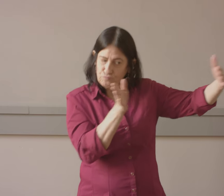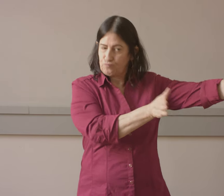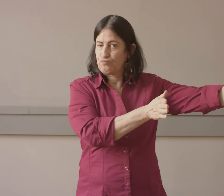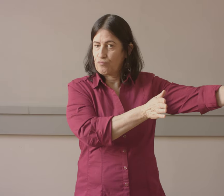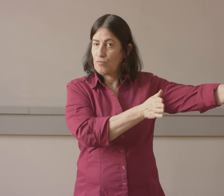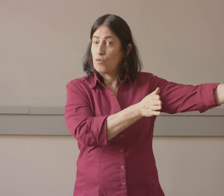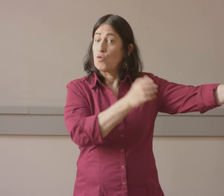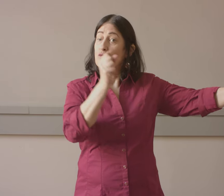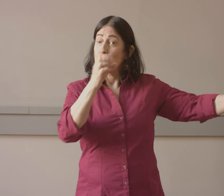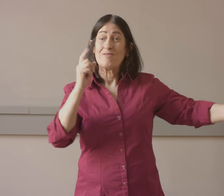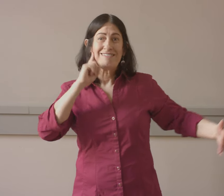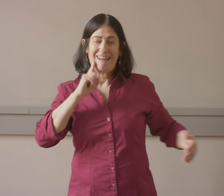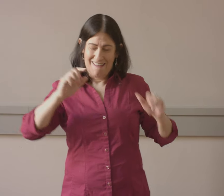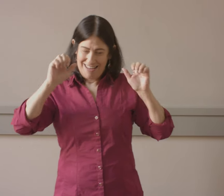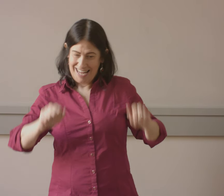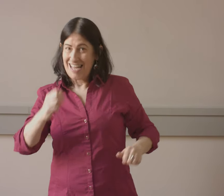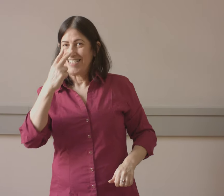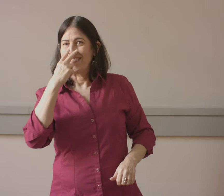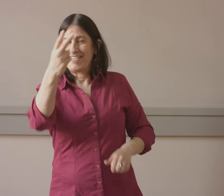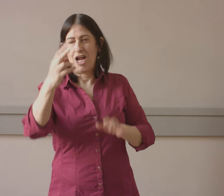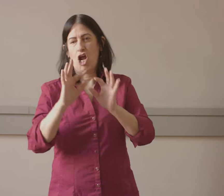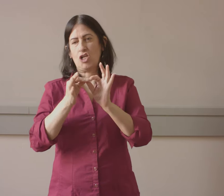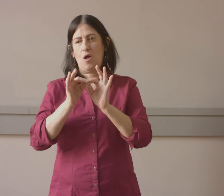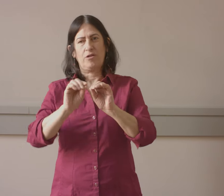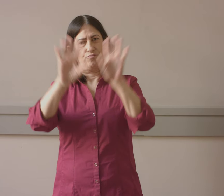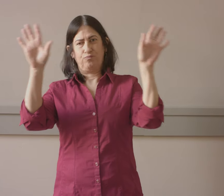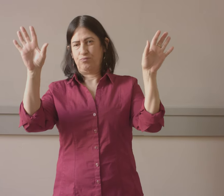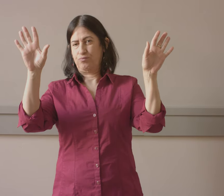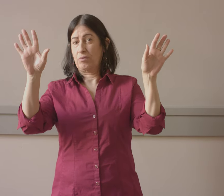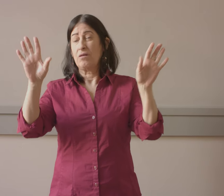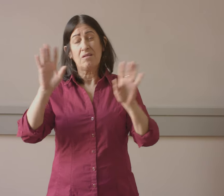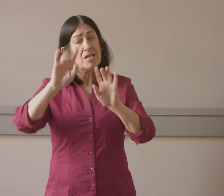right side so that the deaf can have the left side, so that they can see the